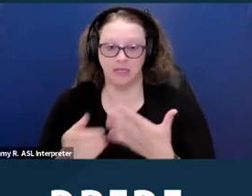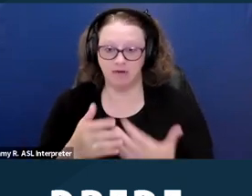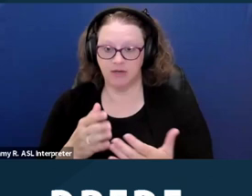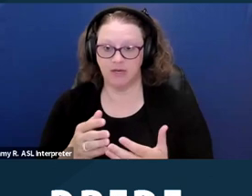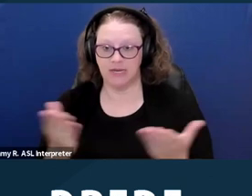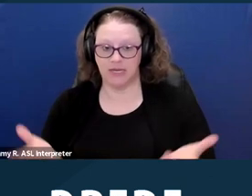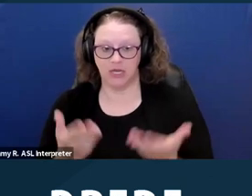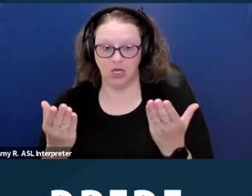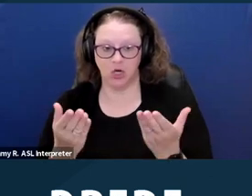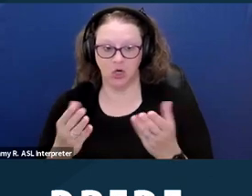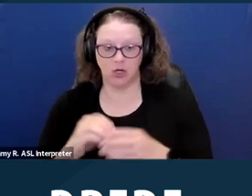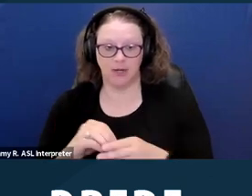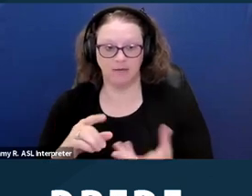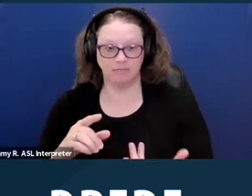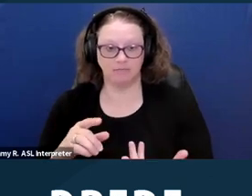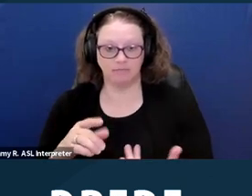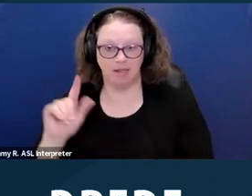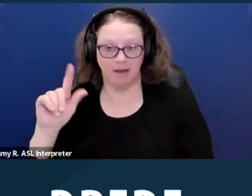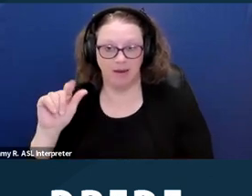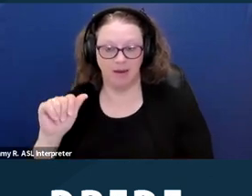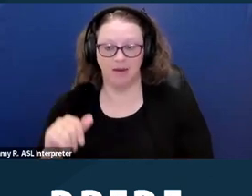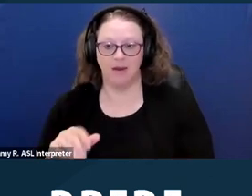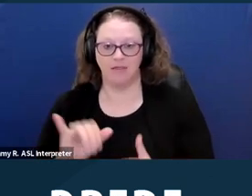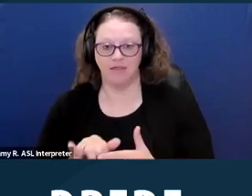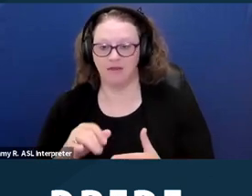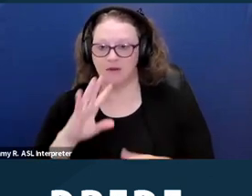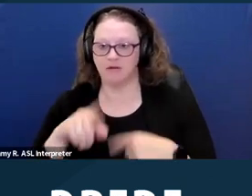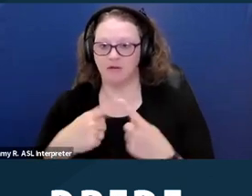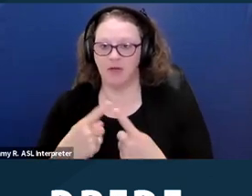this refers to a study we did in 2021